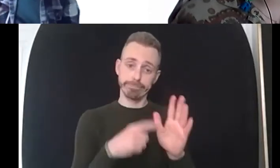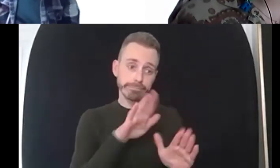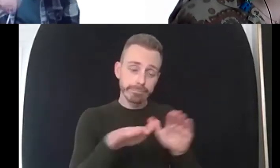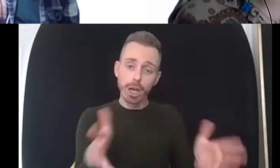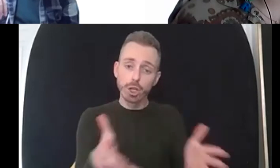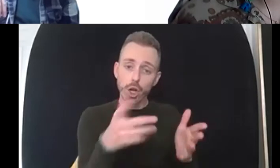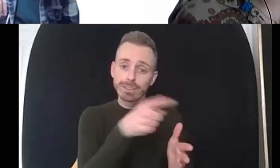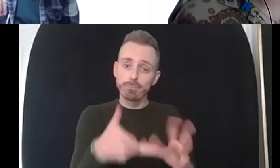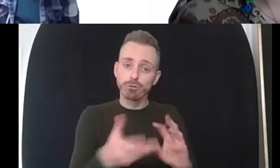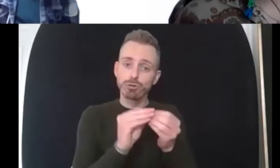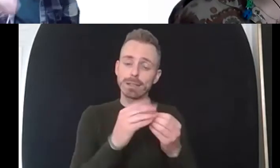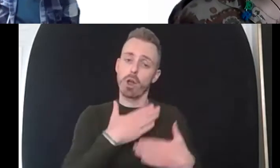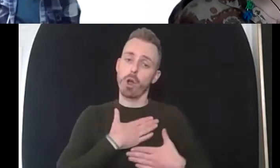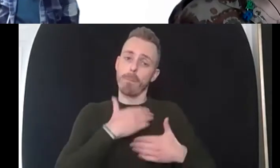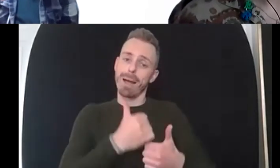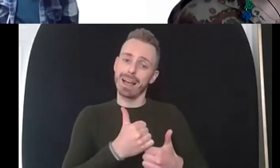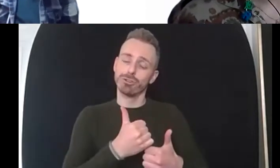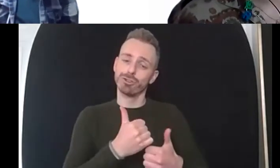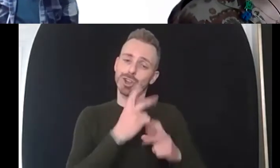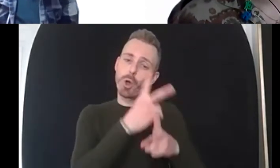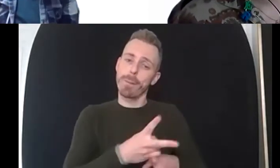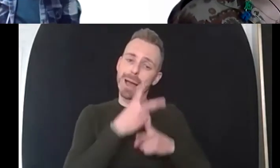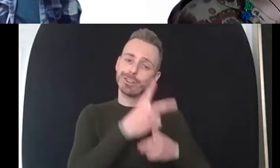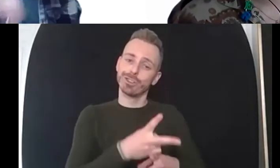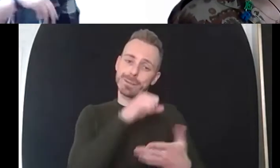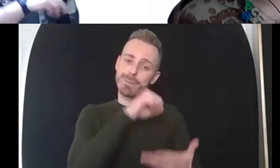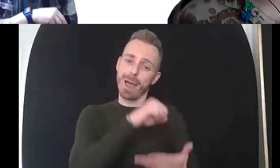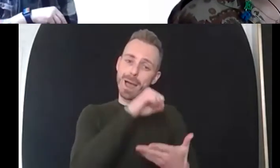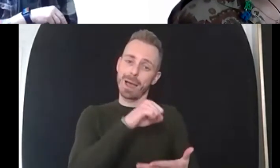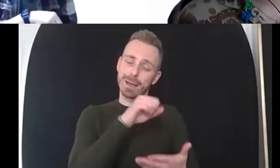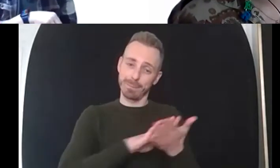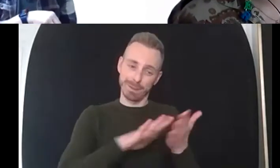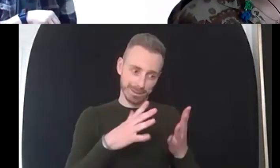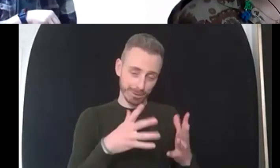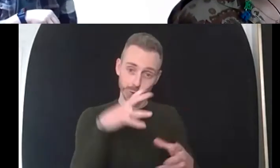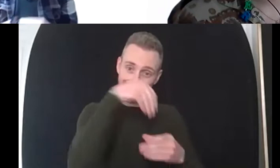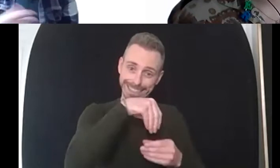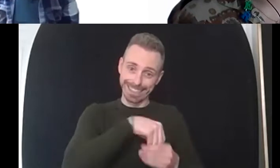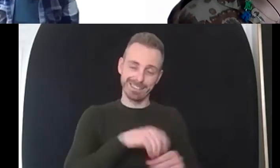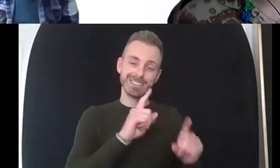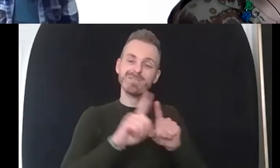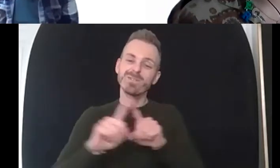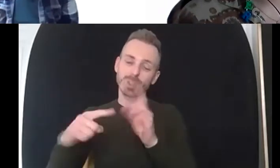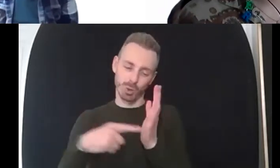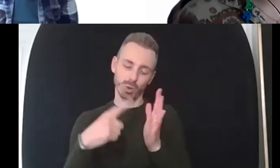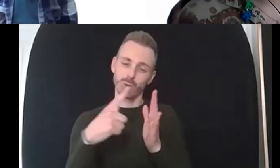with them that remind them of how to engage in these activities and that can be a really useful